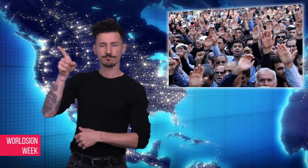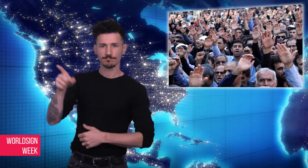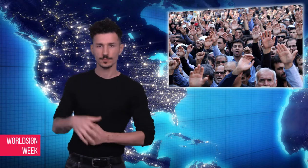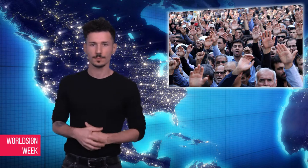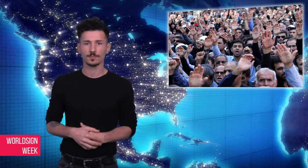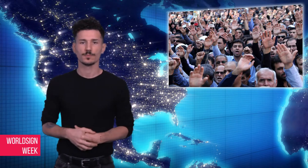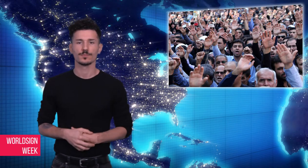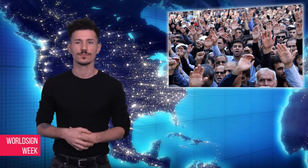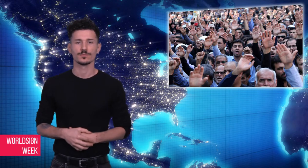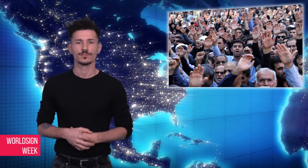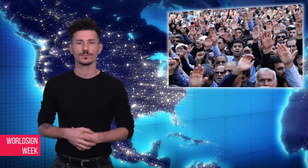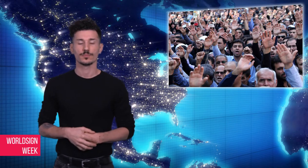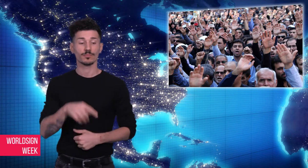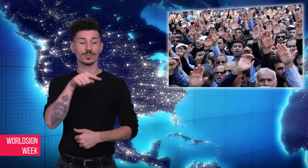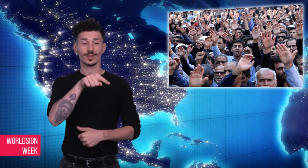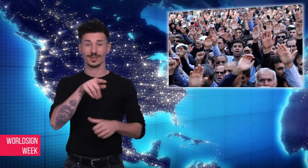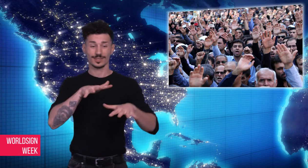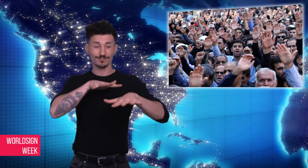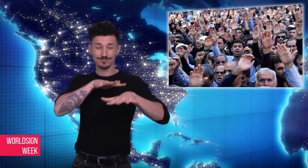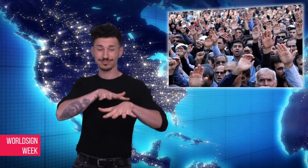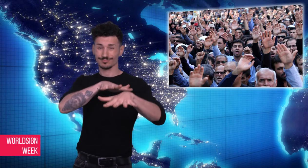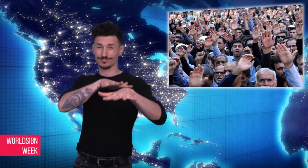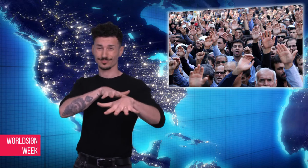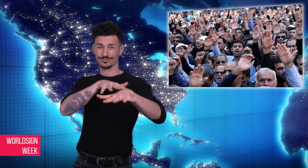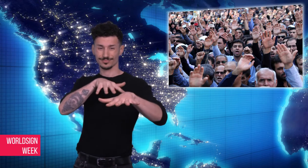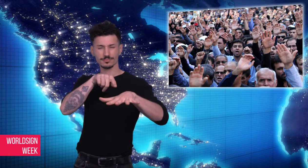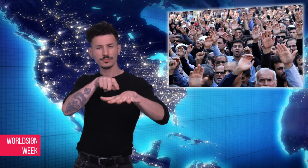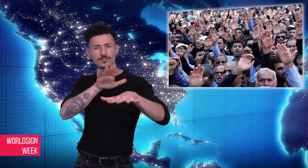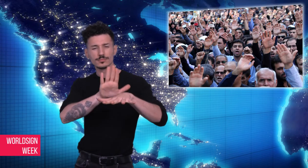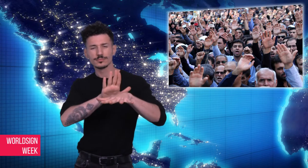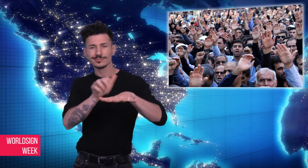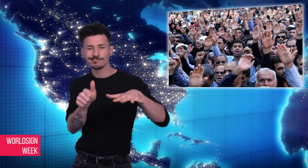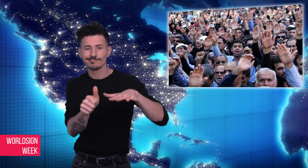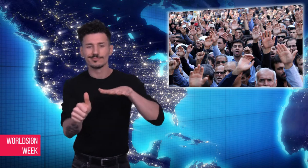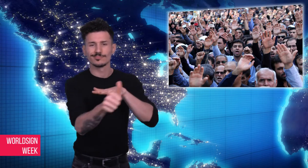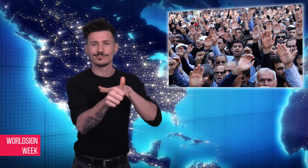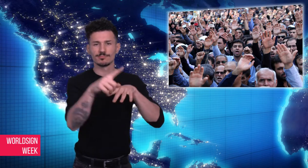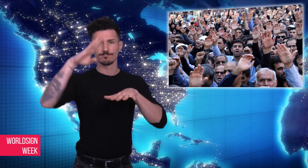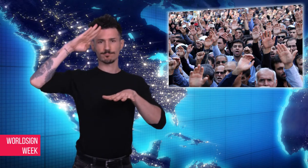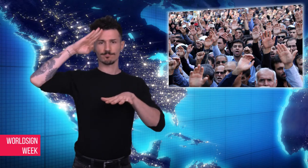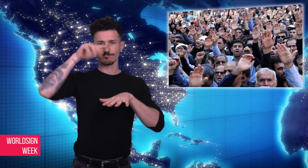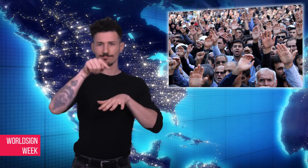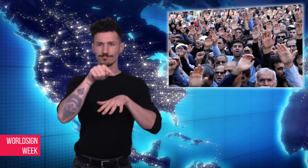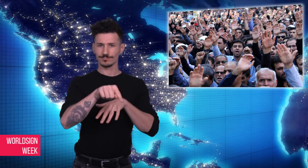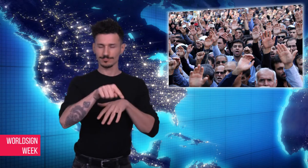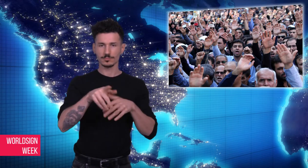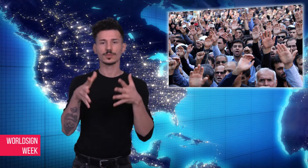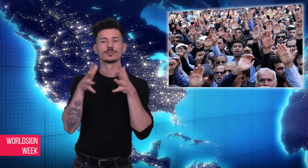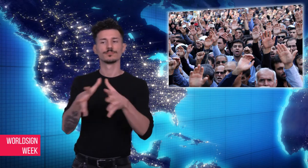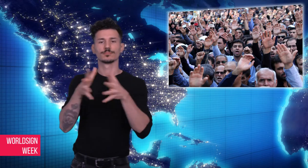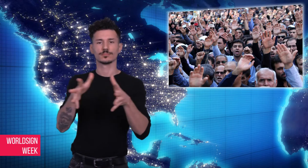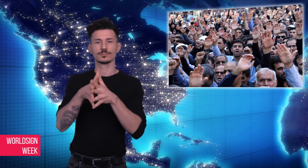Guard vowed revenge on the countries, including Israel,